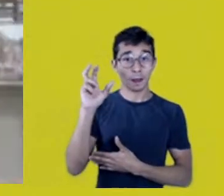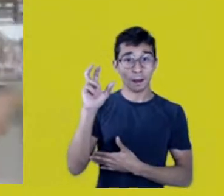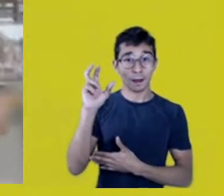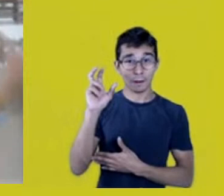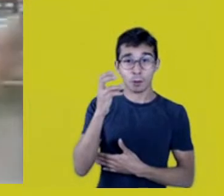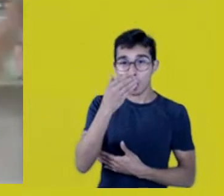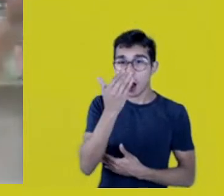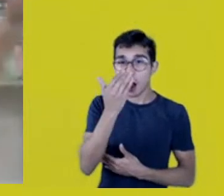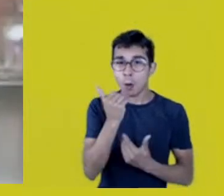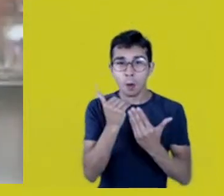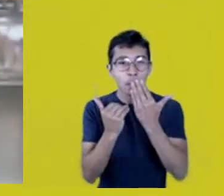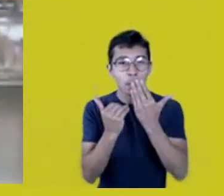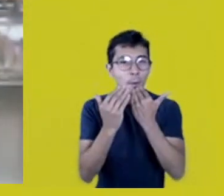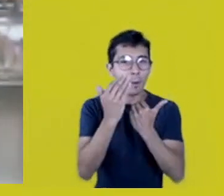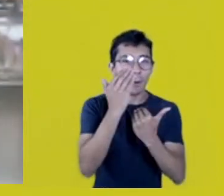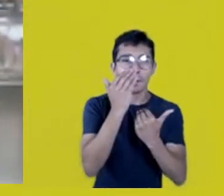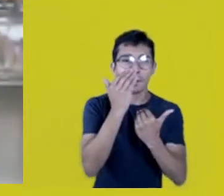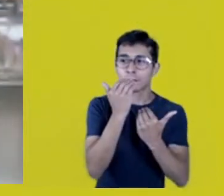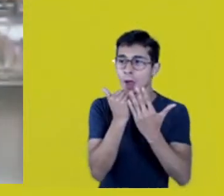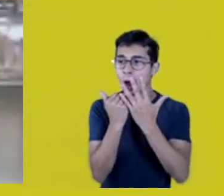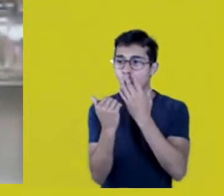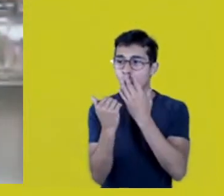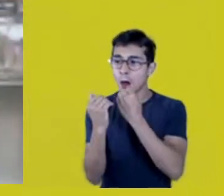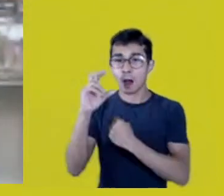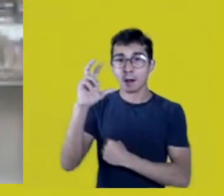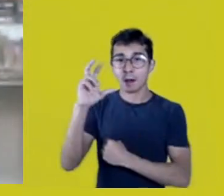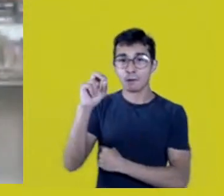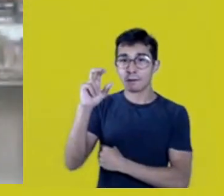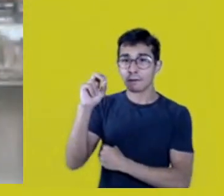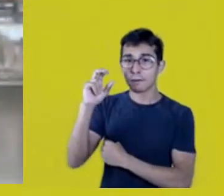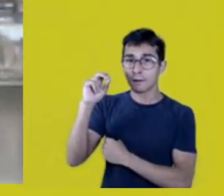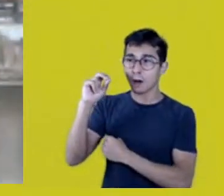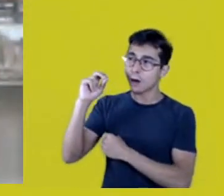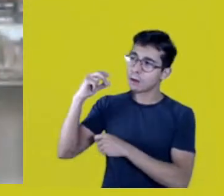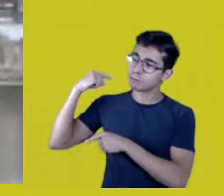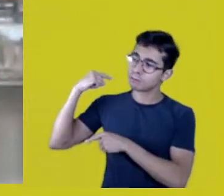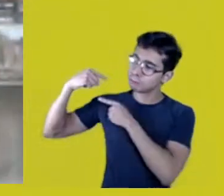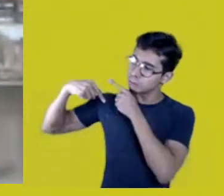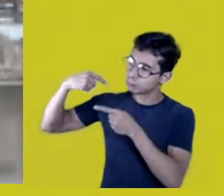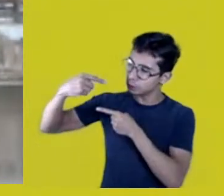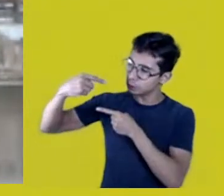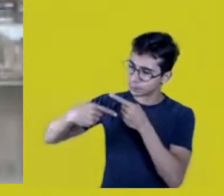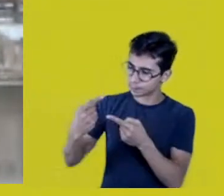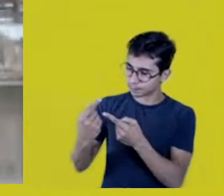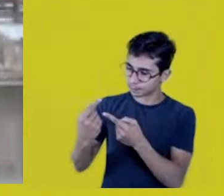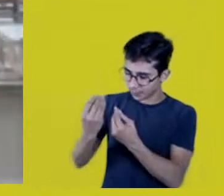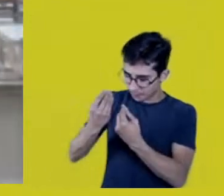and blessed by Namantuiki: curuí,